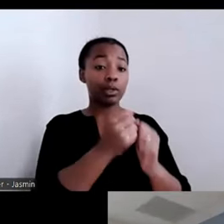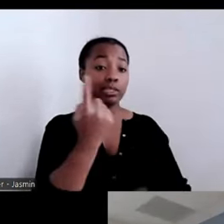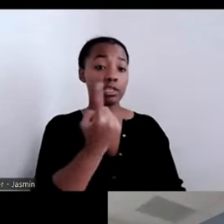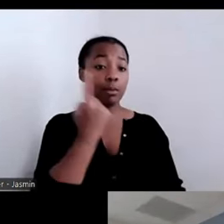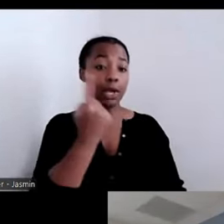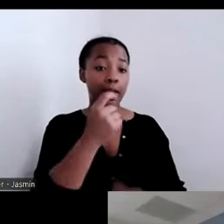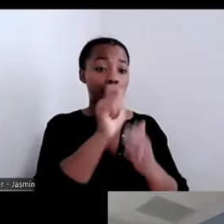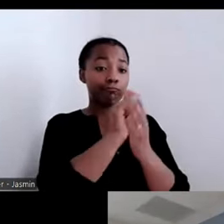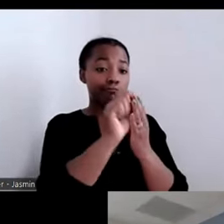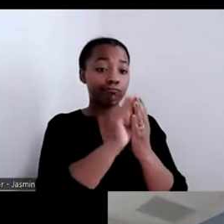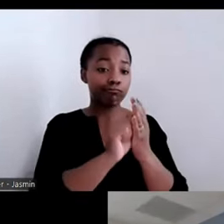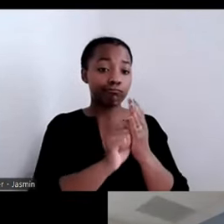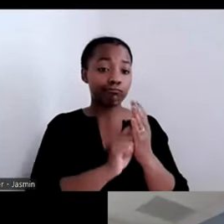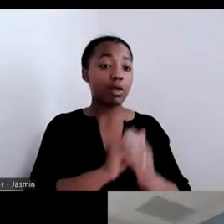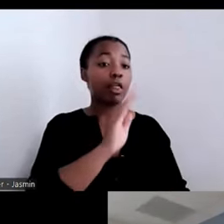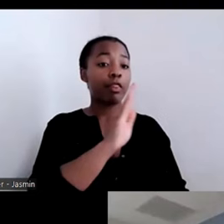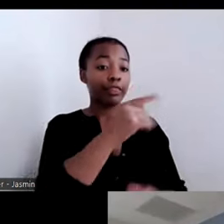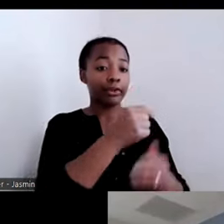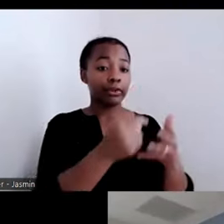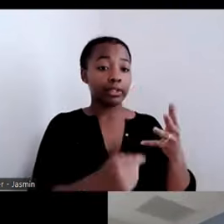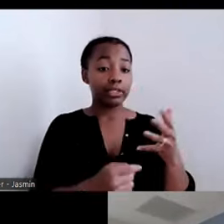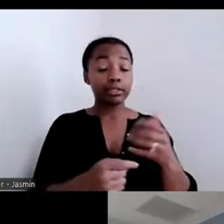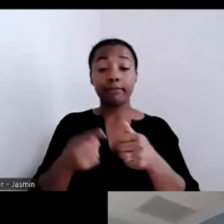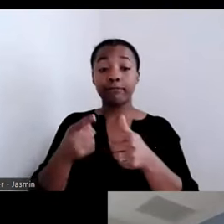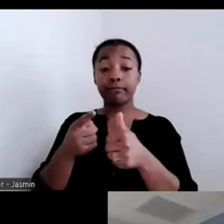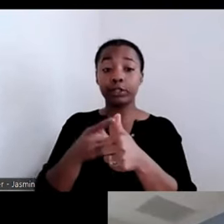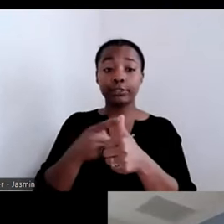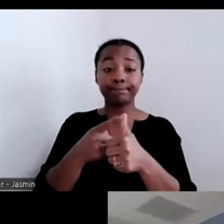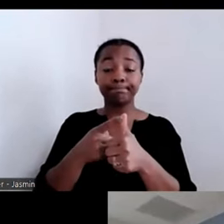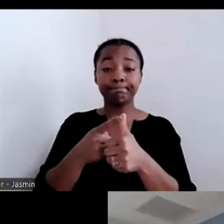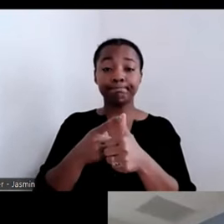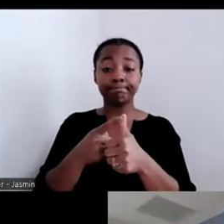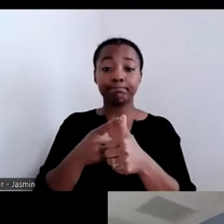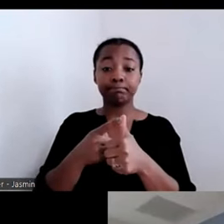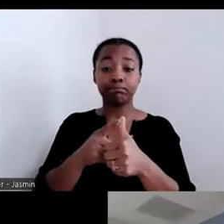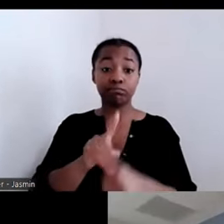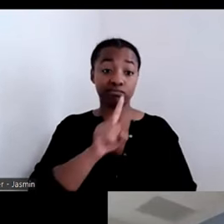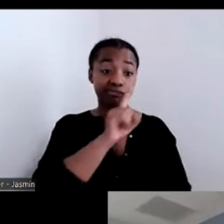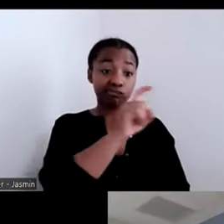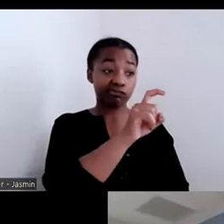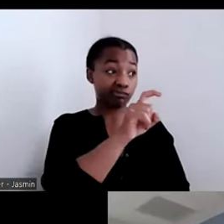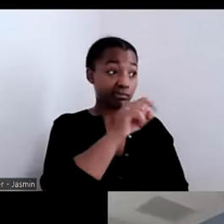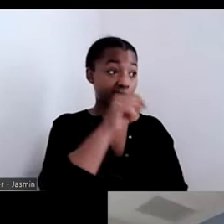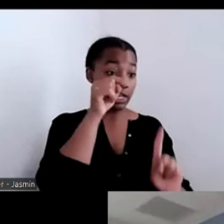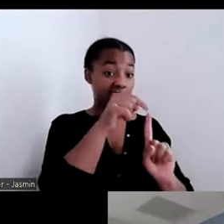We come to a first item and then we ask them, “Is that important to you? Is going